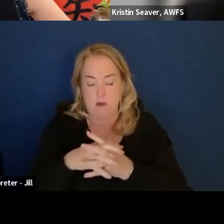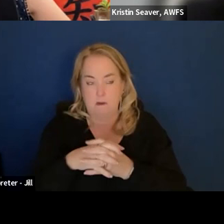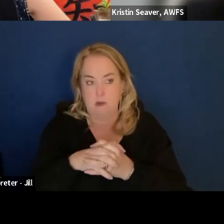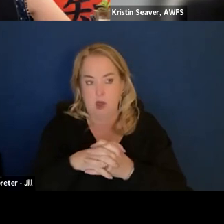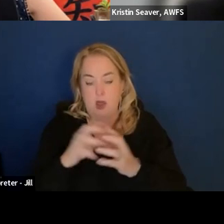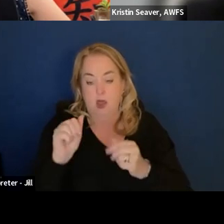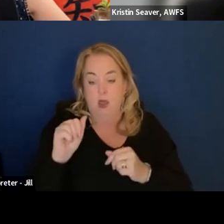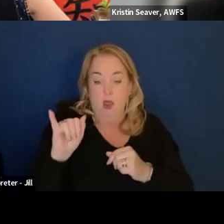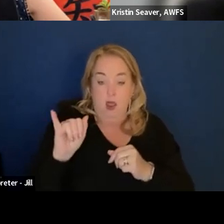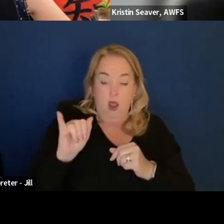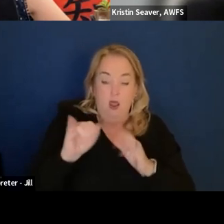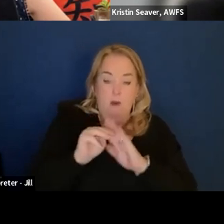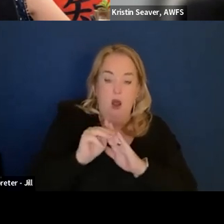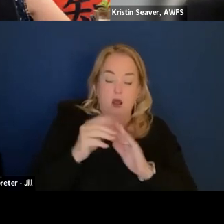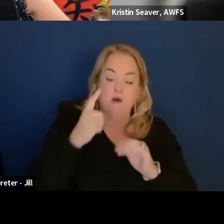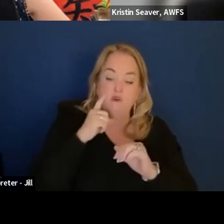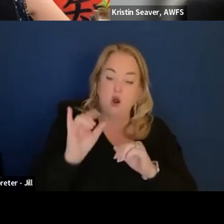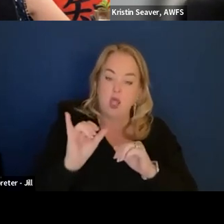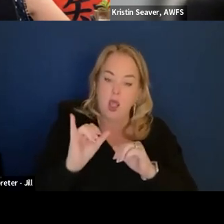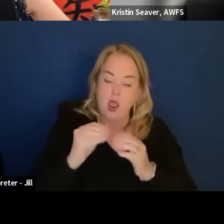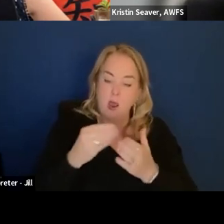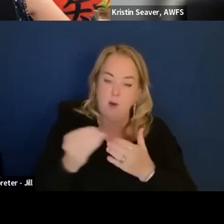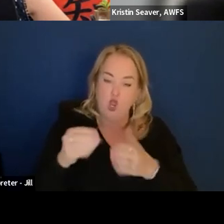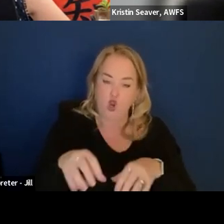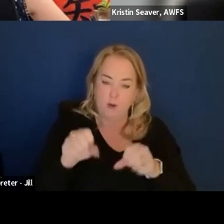but it is not like somebody's stray secret. It is a government product.